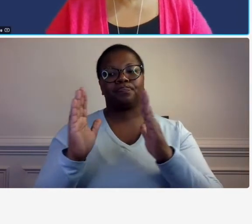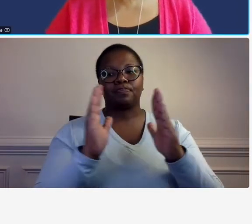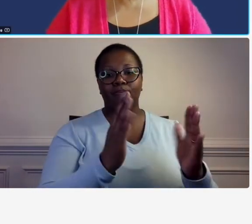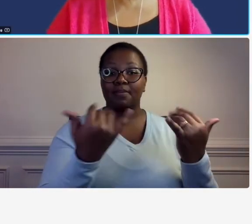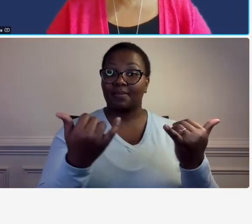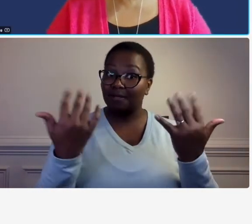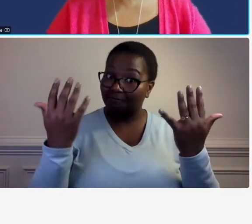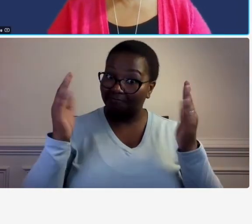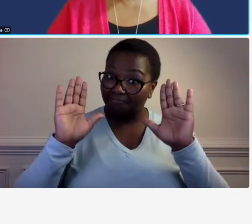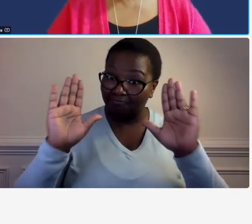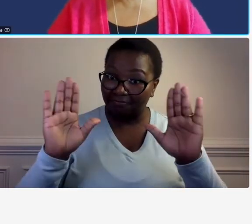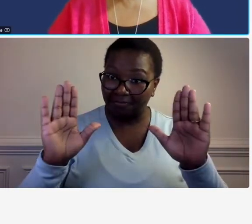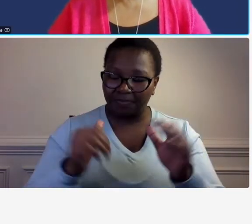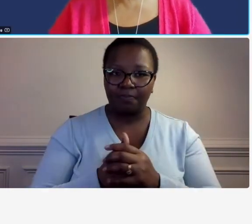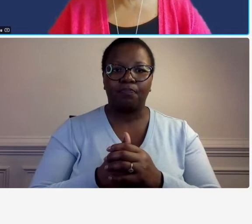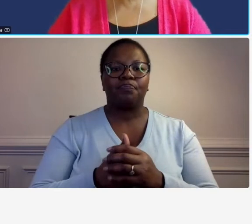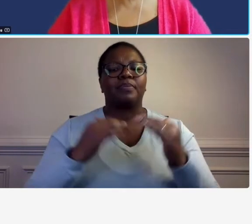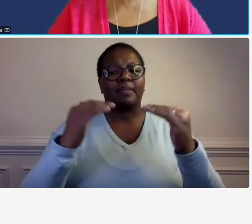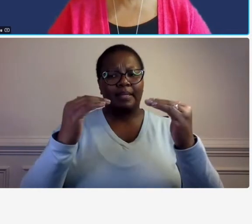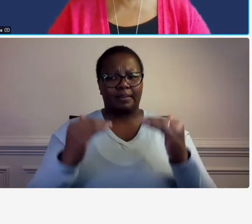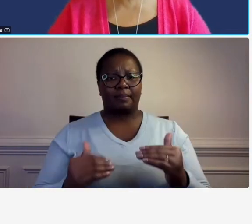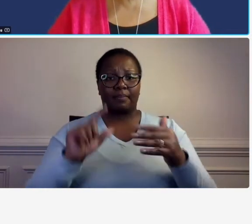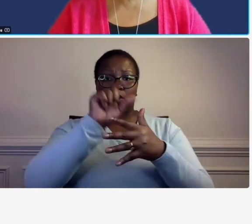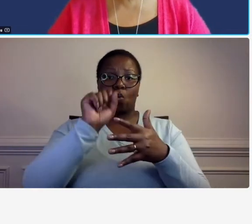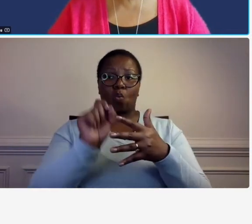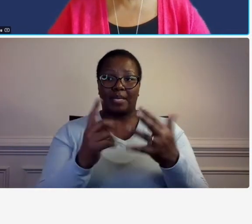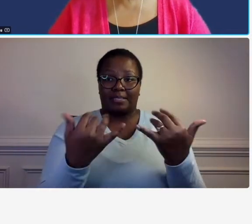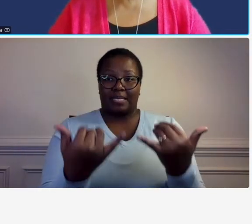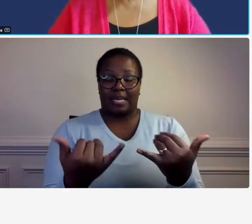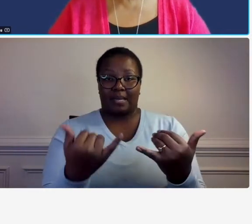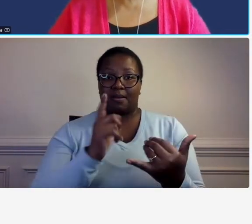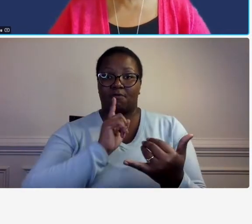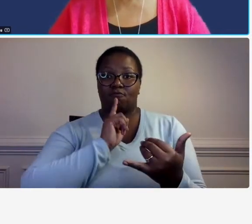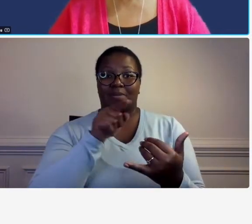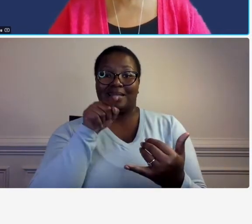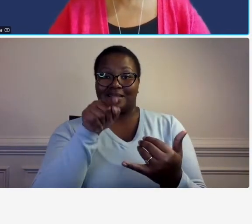so um here's another question because this um we actually before we for the pandemic